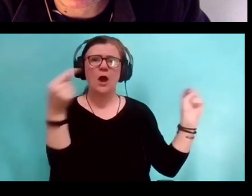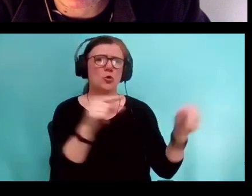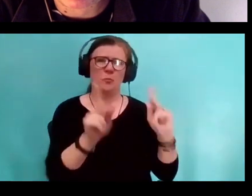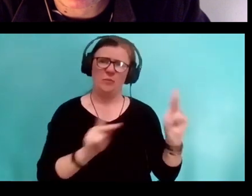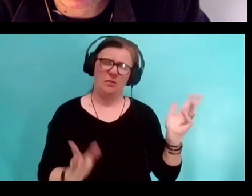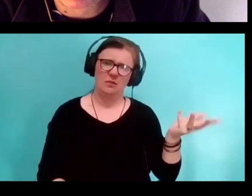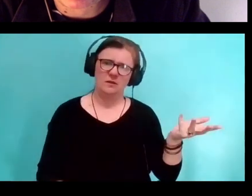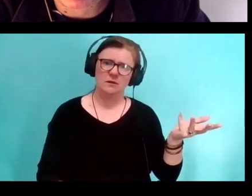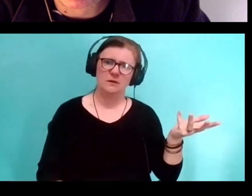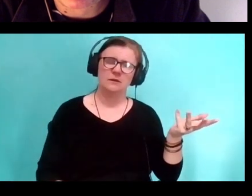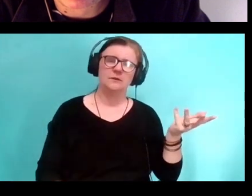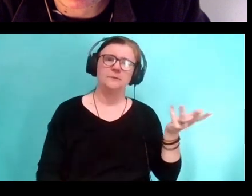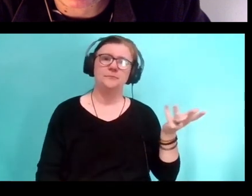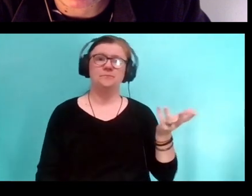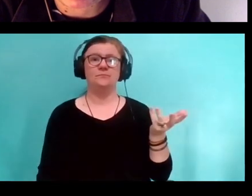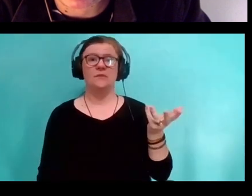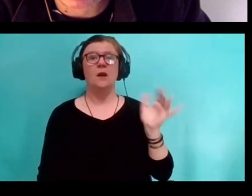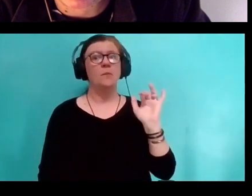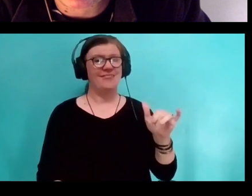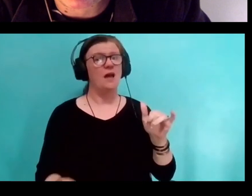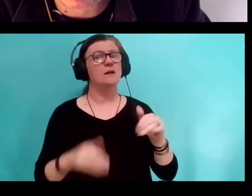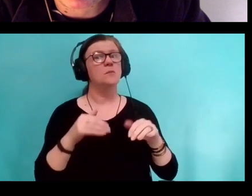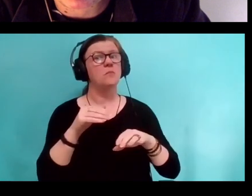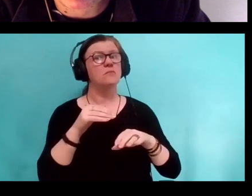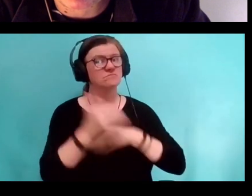So that was also a long process of, "well,